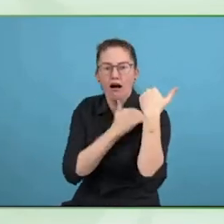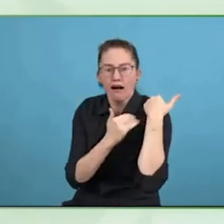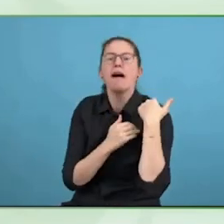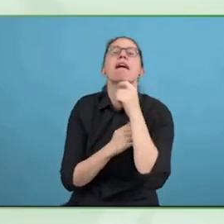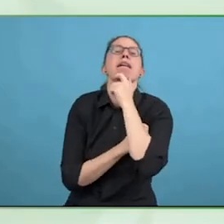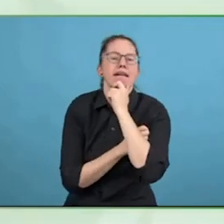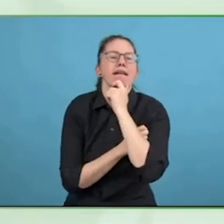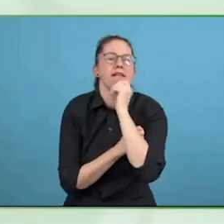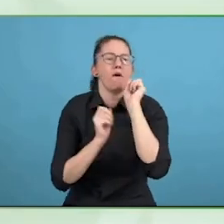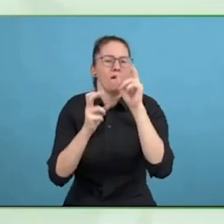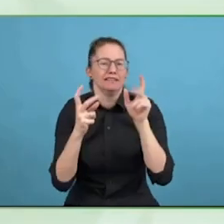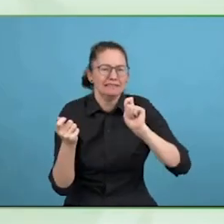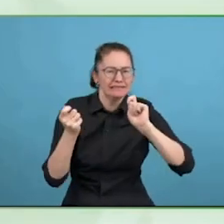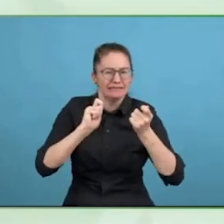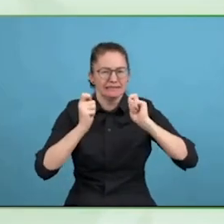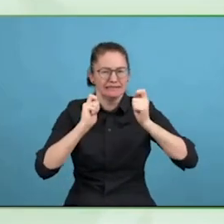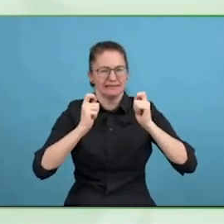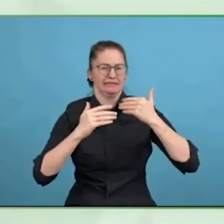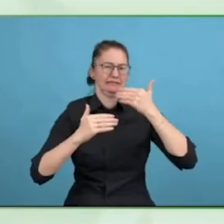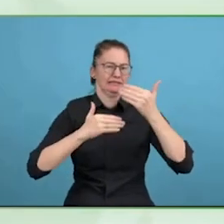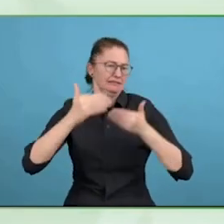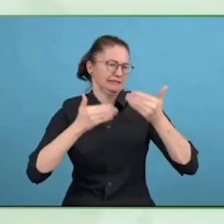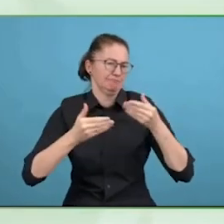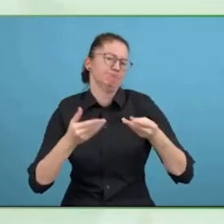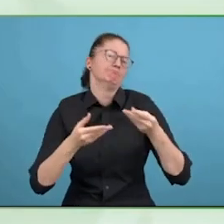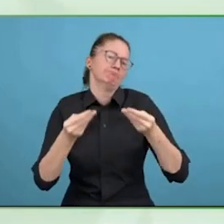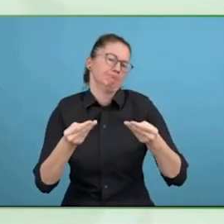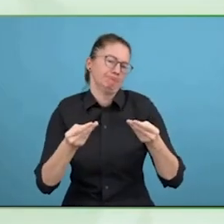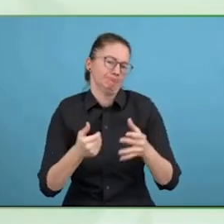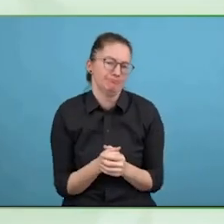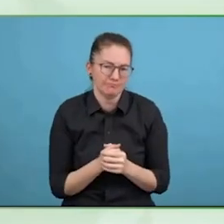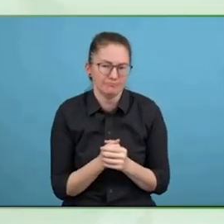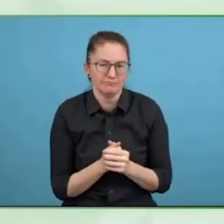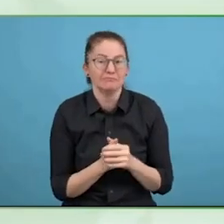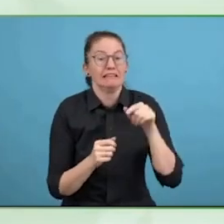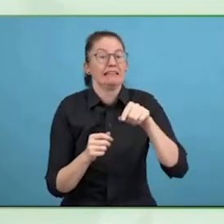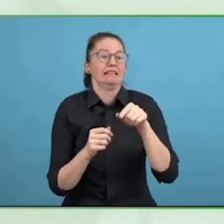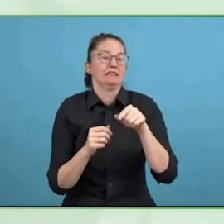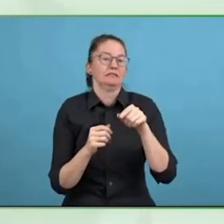So what we try to do was to look at the universal principles which